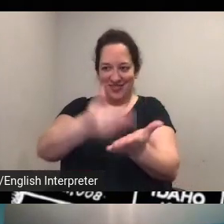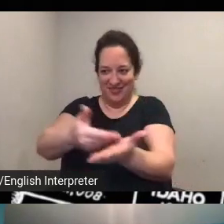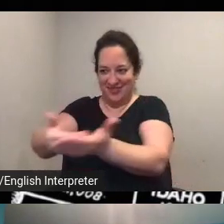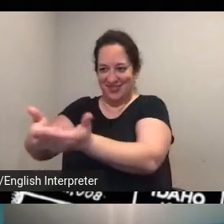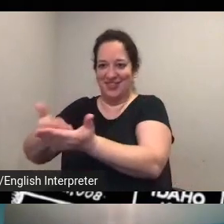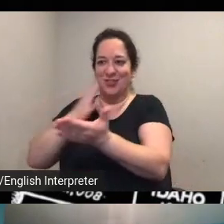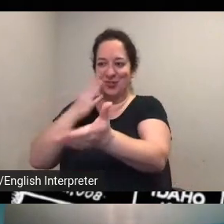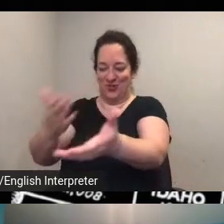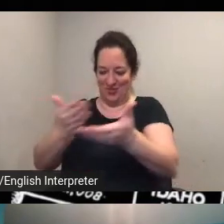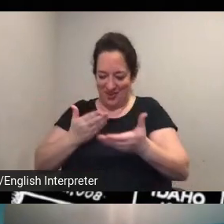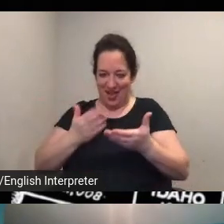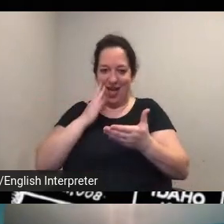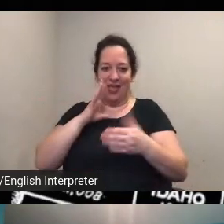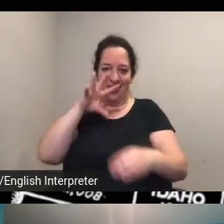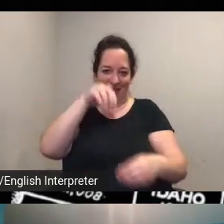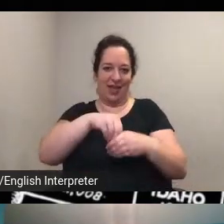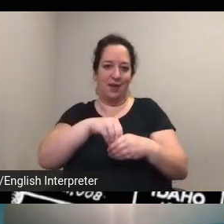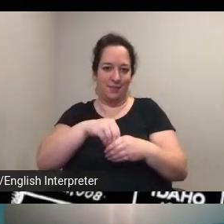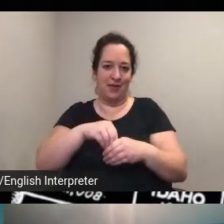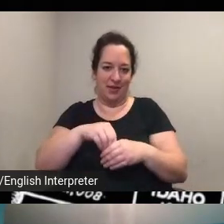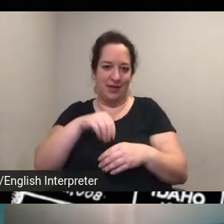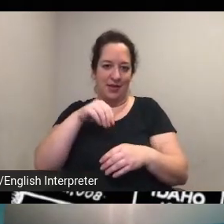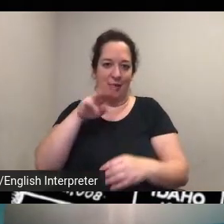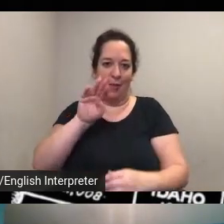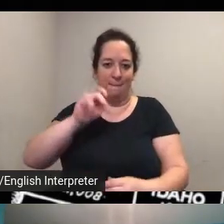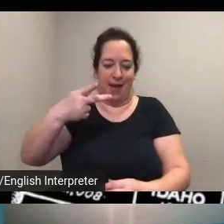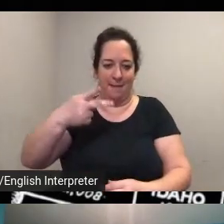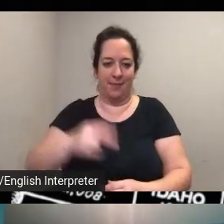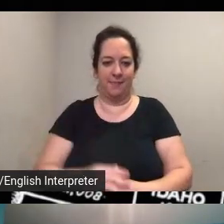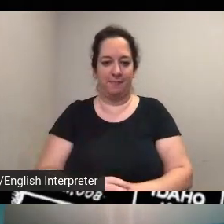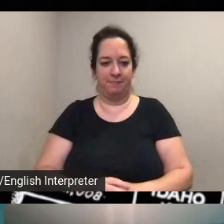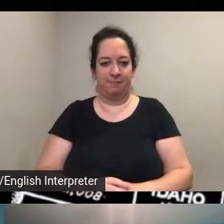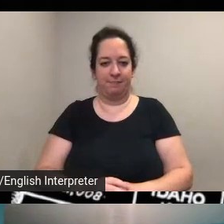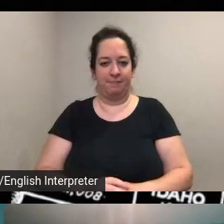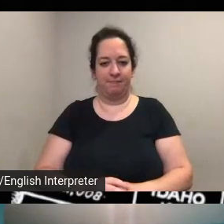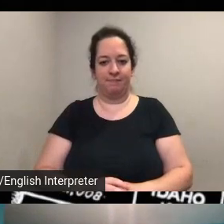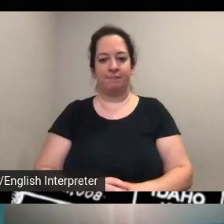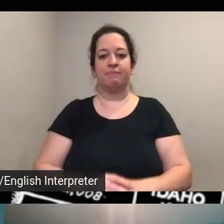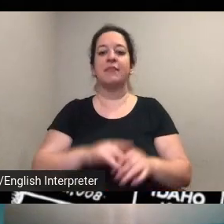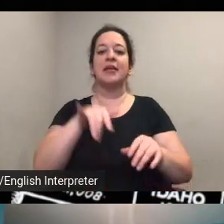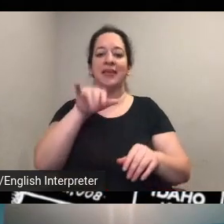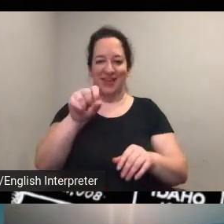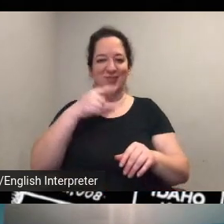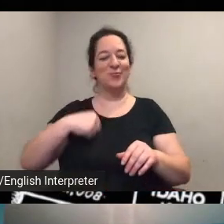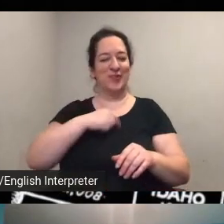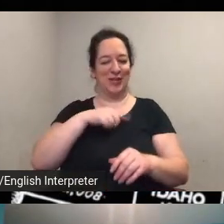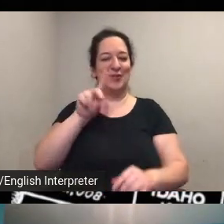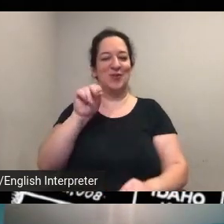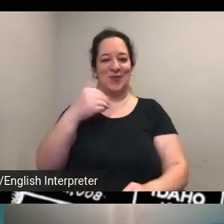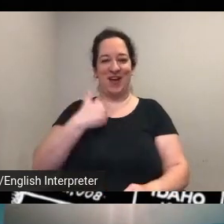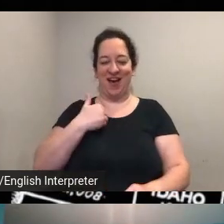in our map and yes we do have augusta chisel and margaret hawkins